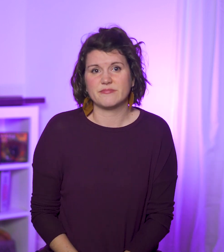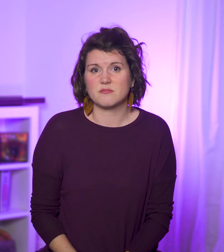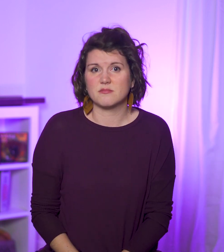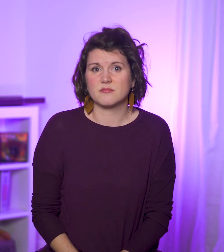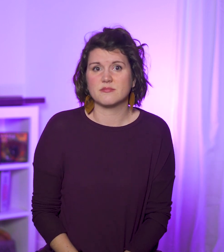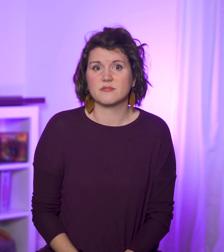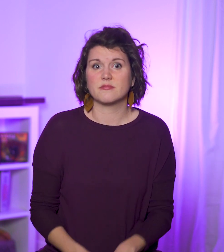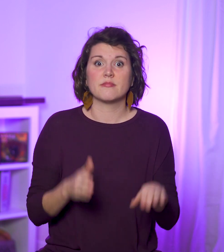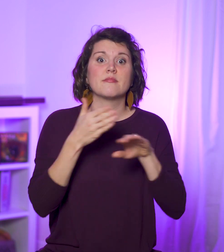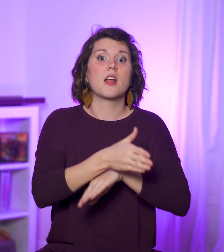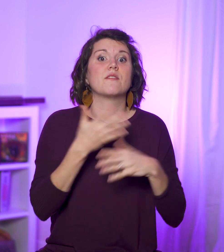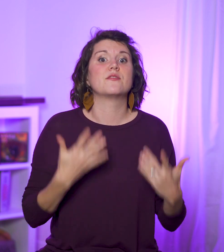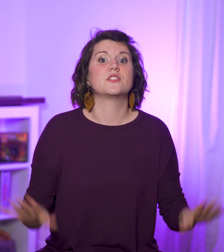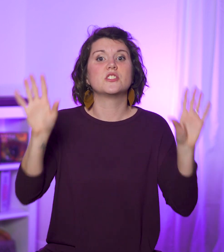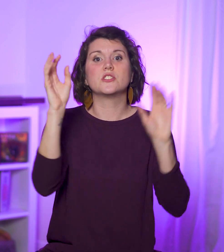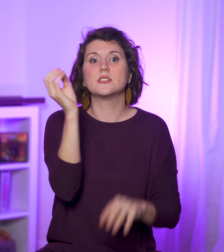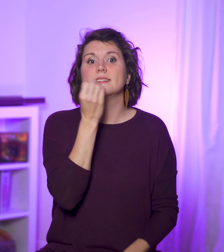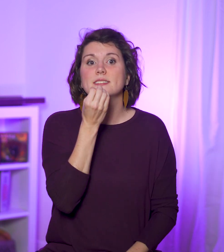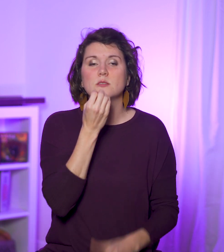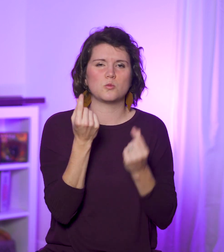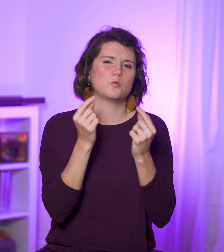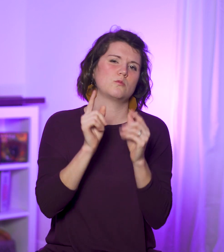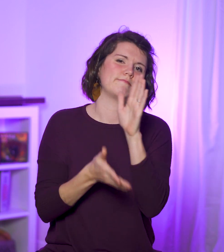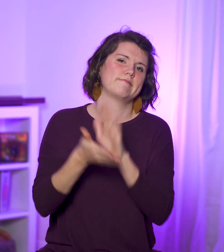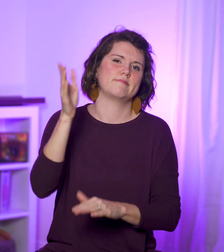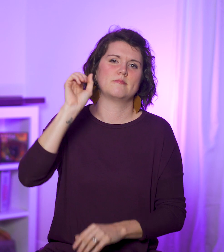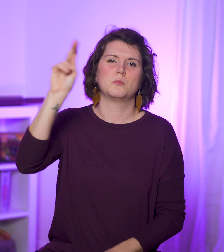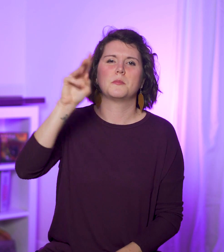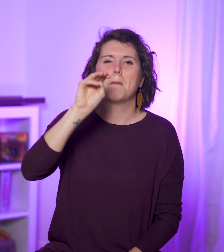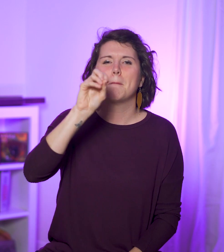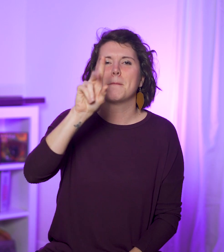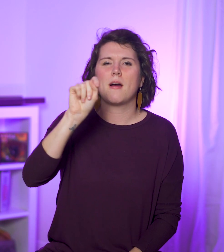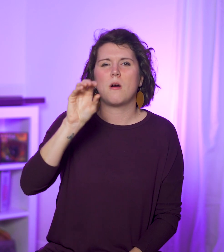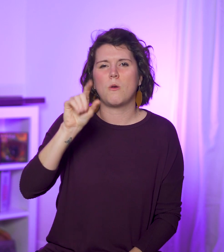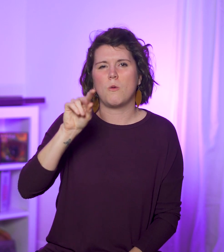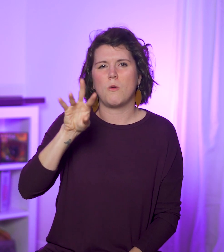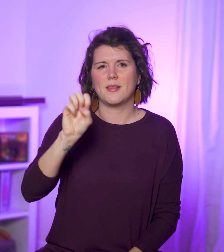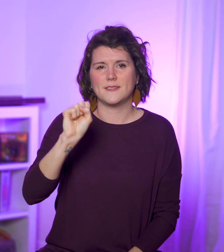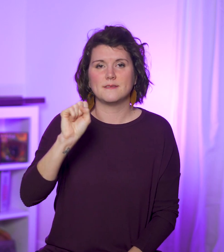After dinner, they go to the Mount of Olives.